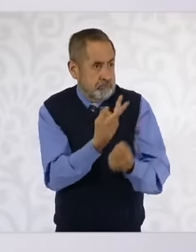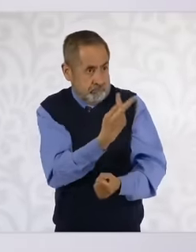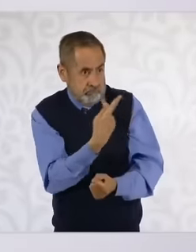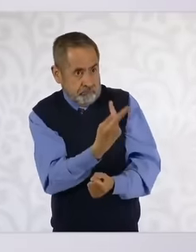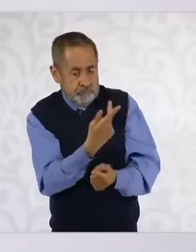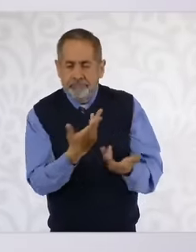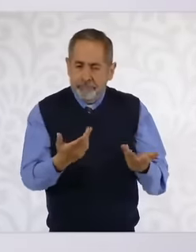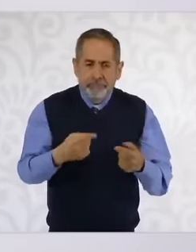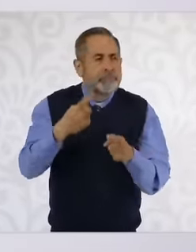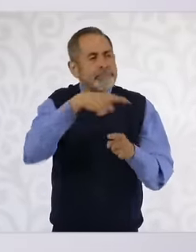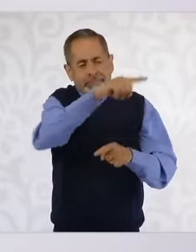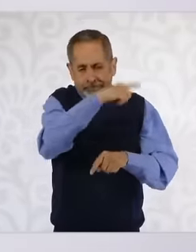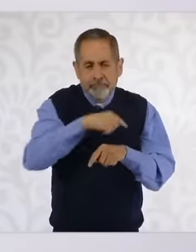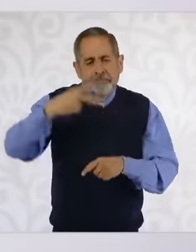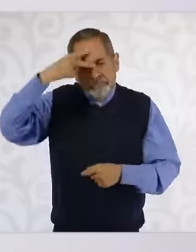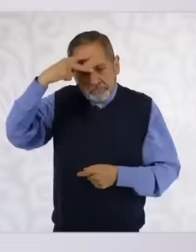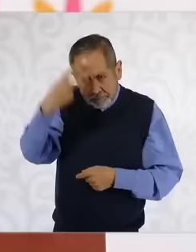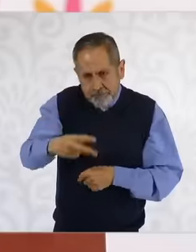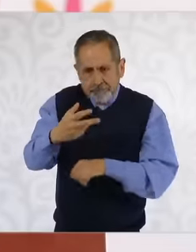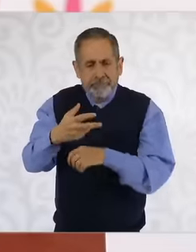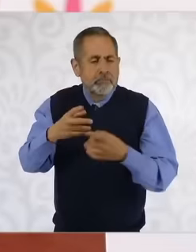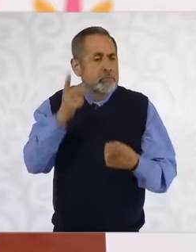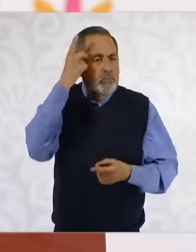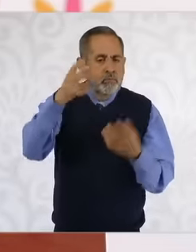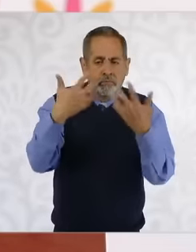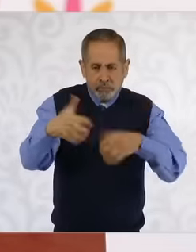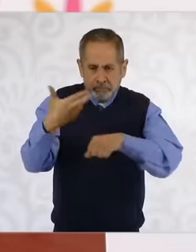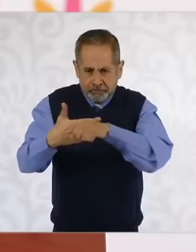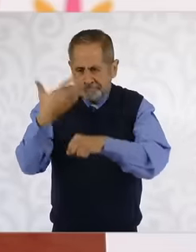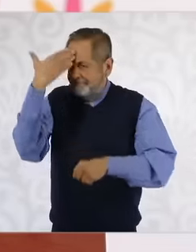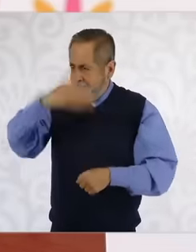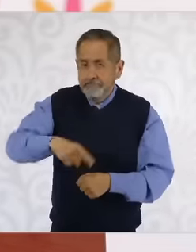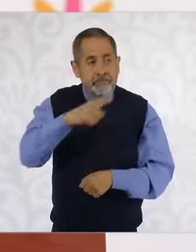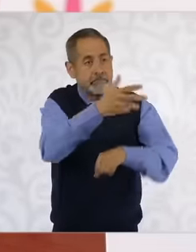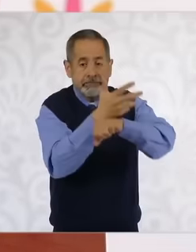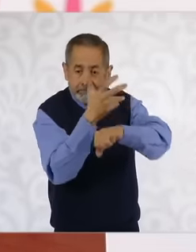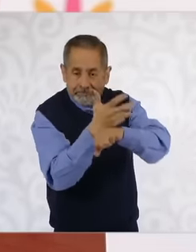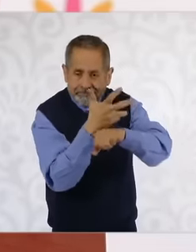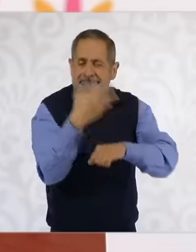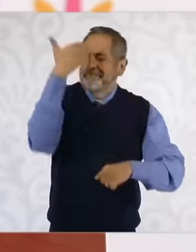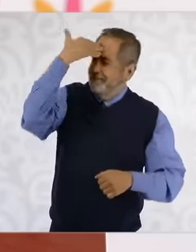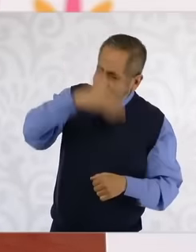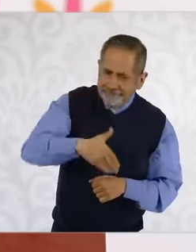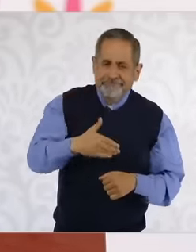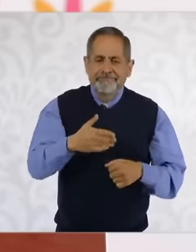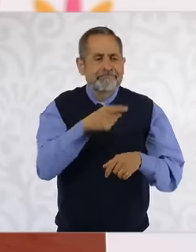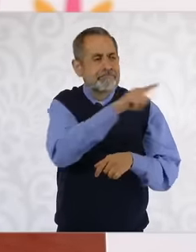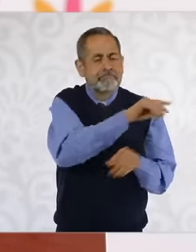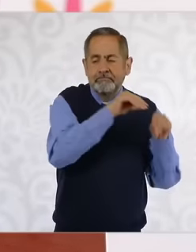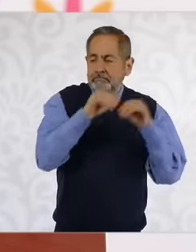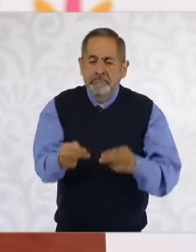Mexican businessmen know, American businessmen who have investments in